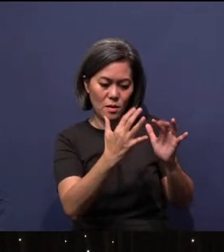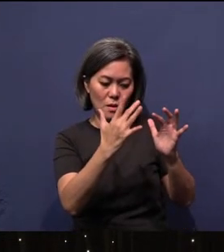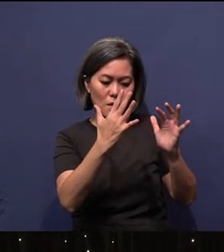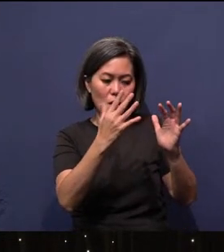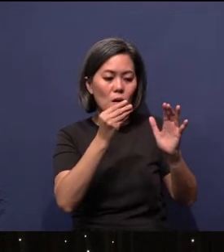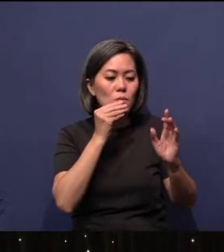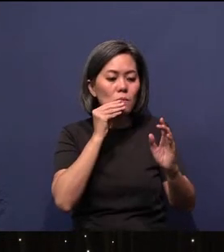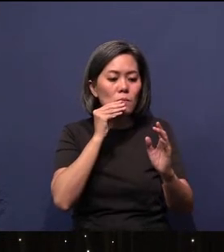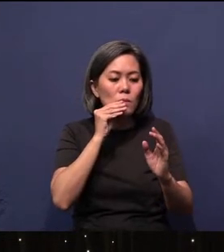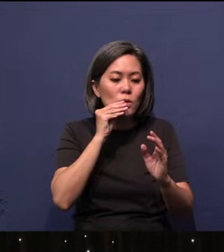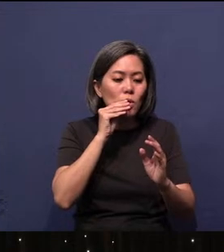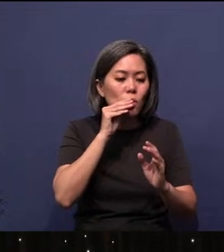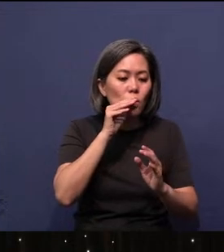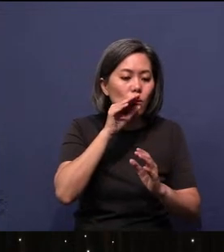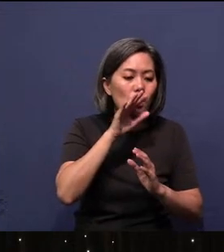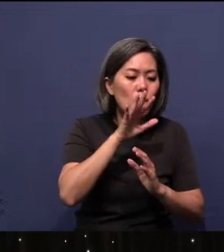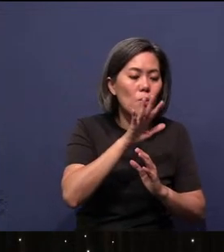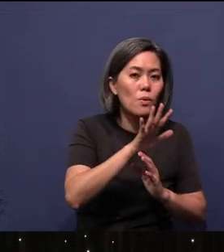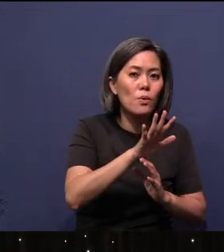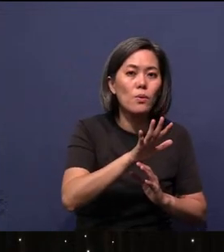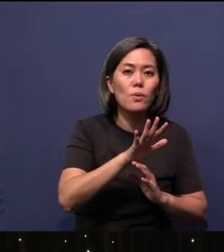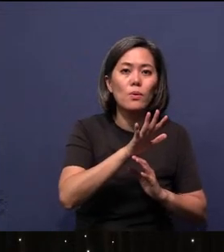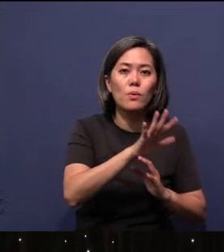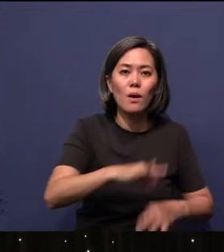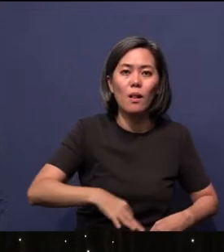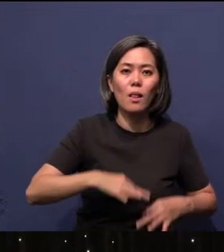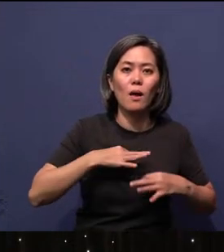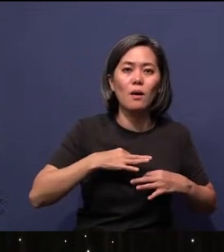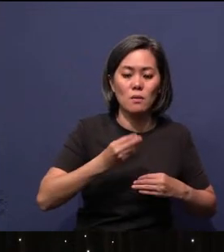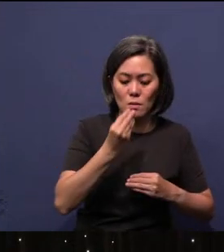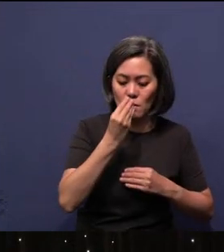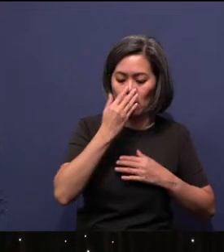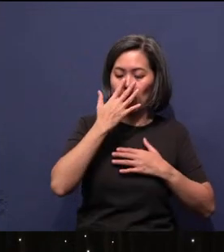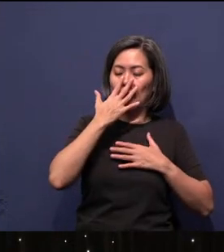nostrils the breath of life, and man became a living being."